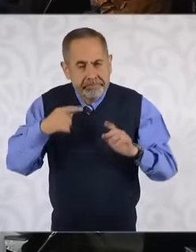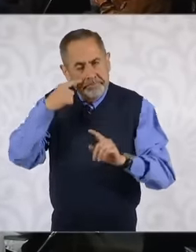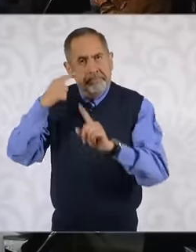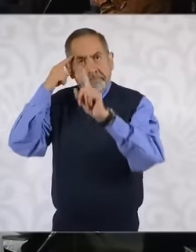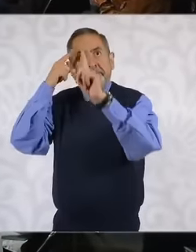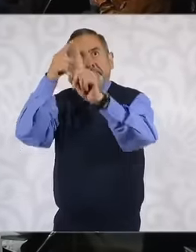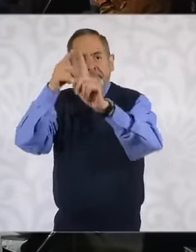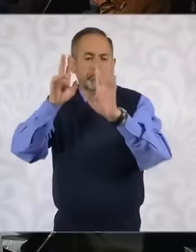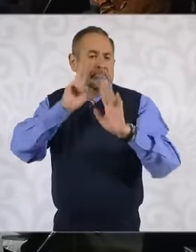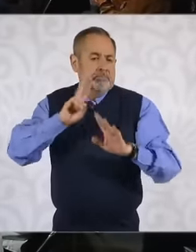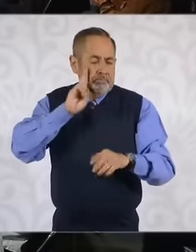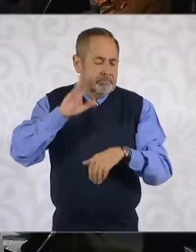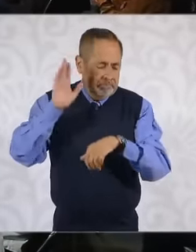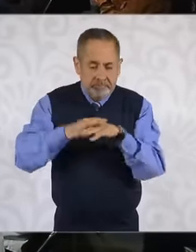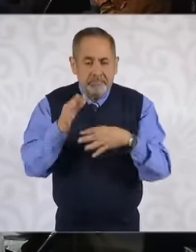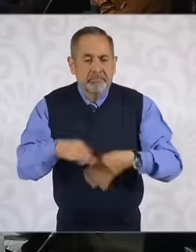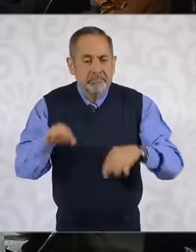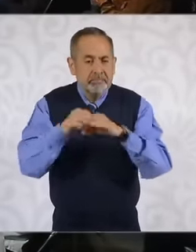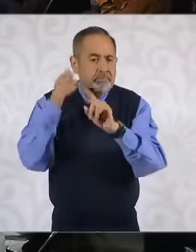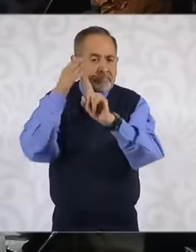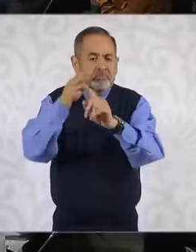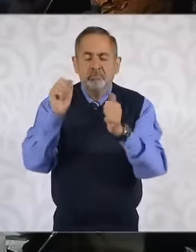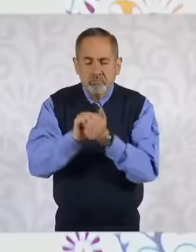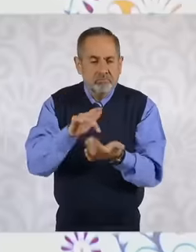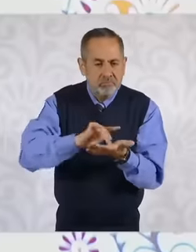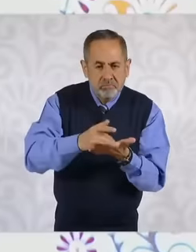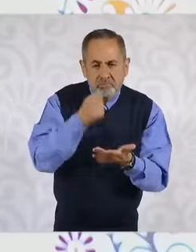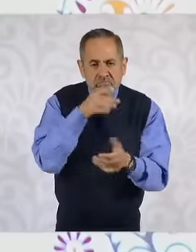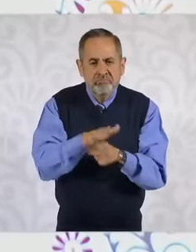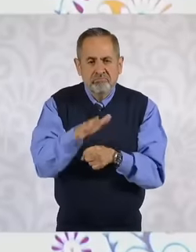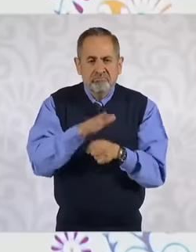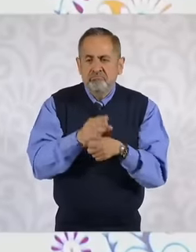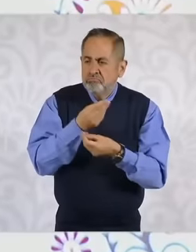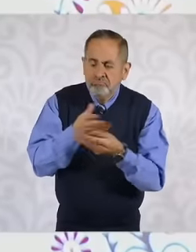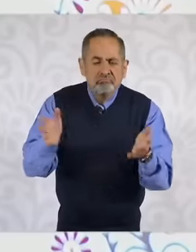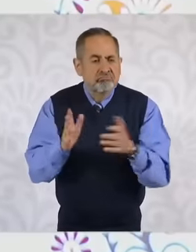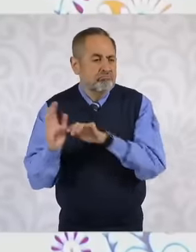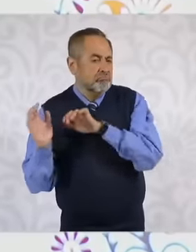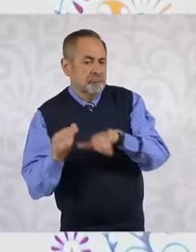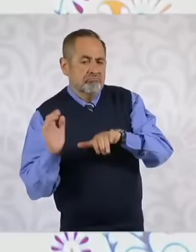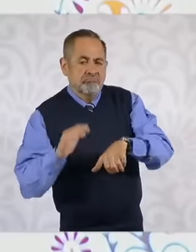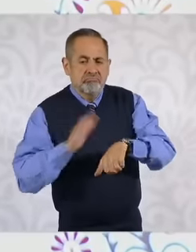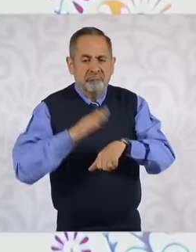Our maximum objective and that there are medications and that there are enough doctors too Remember